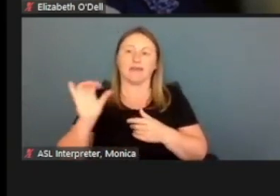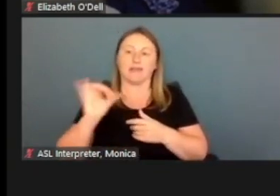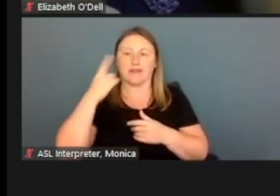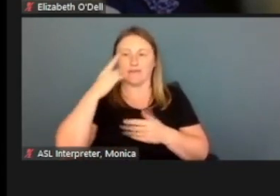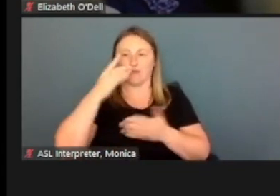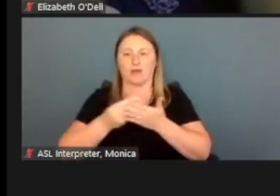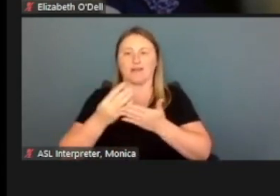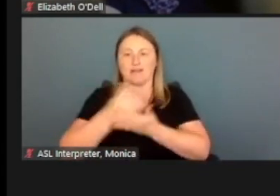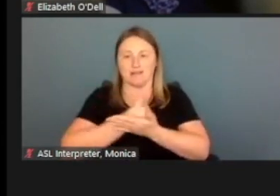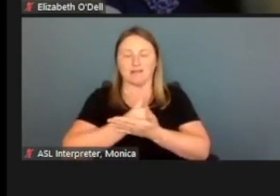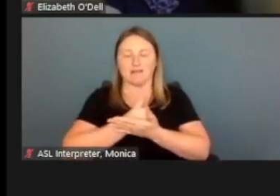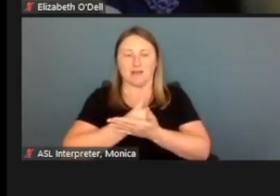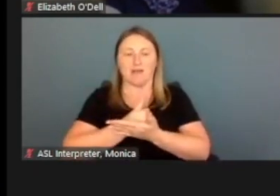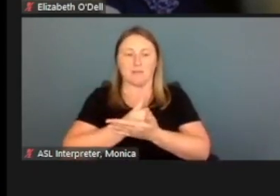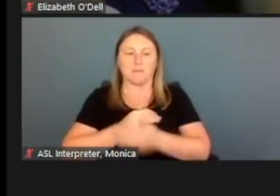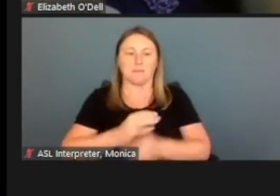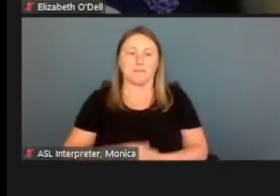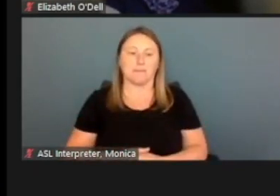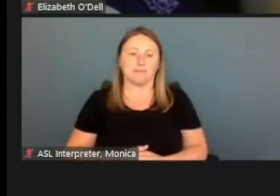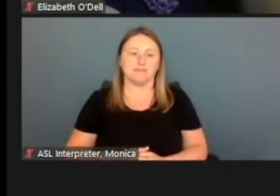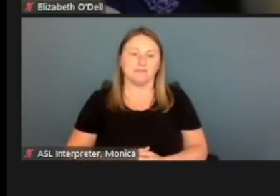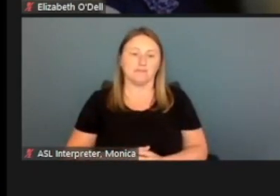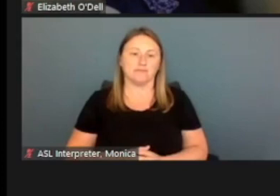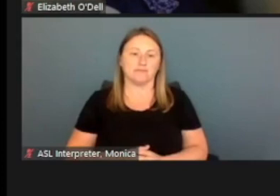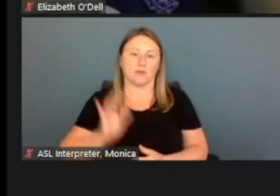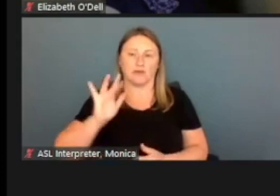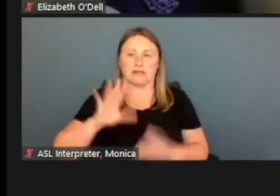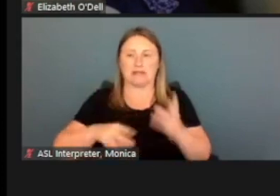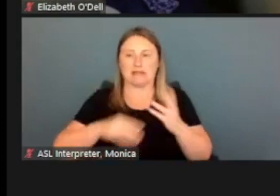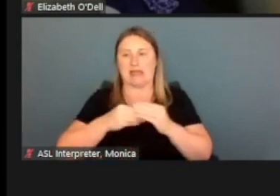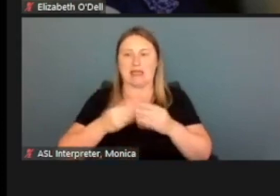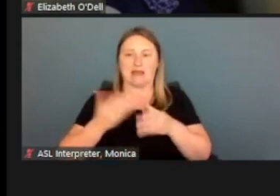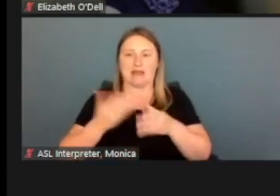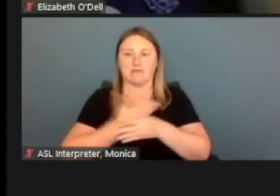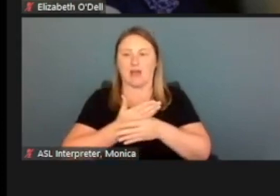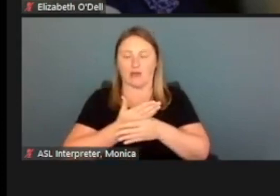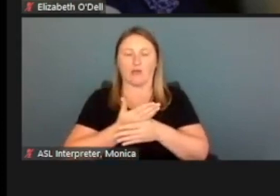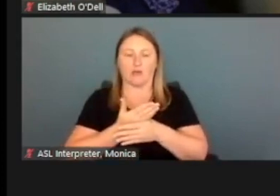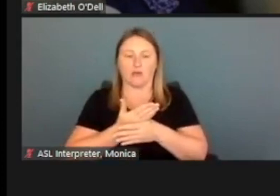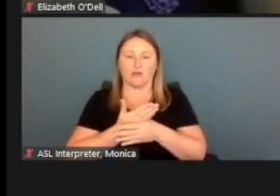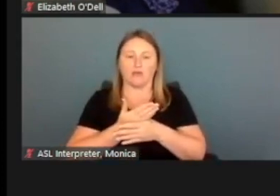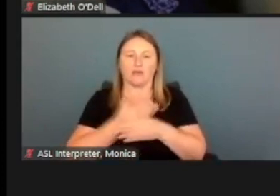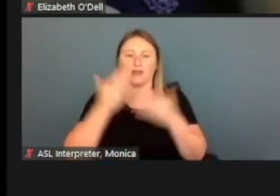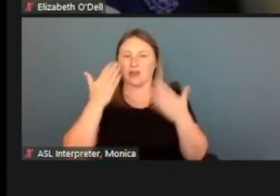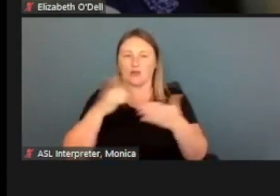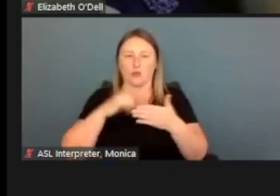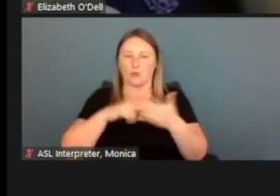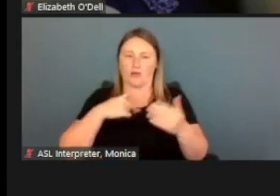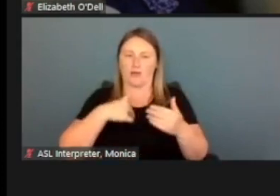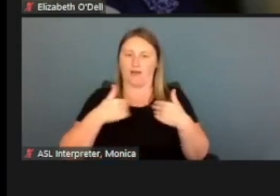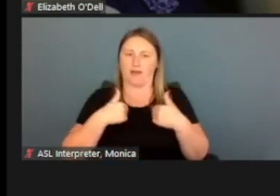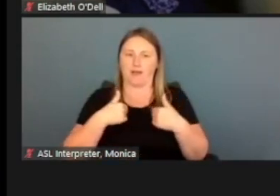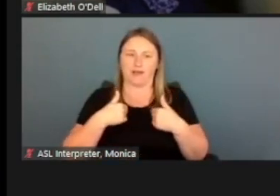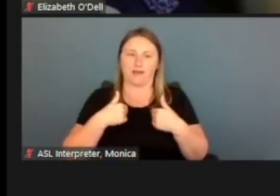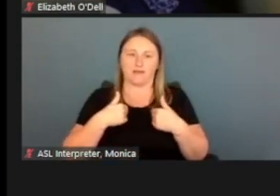So let's just add a file here, and I don't know exactly what I have in here.